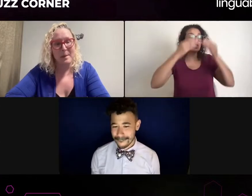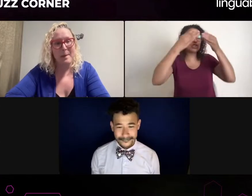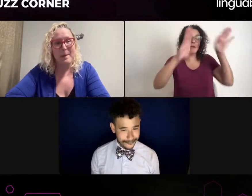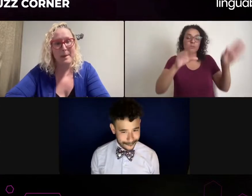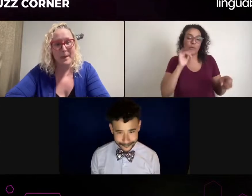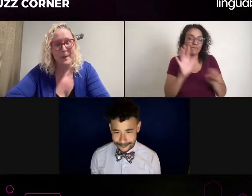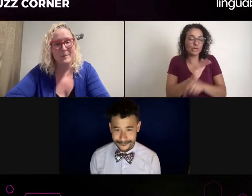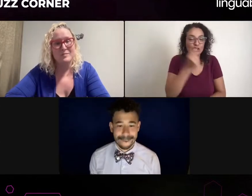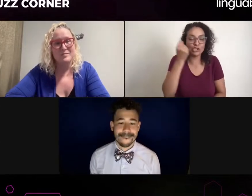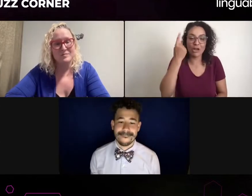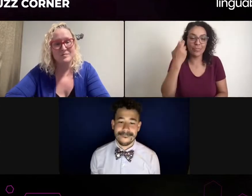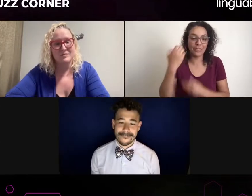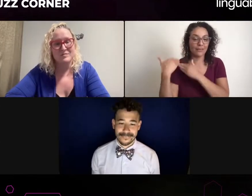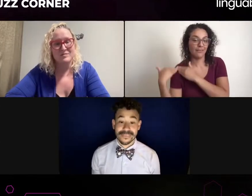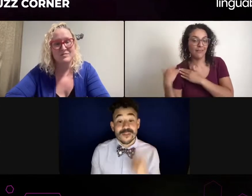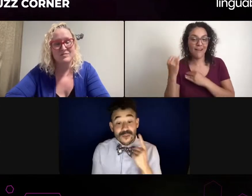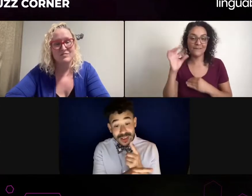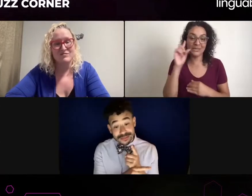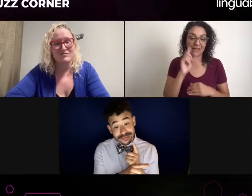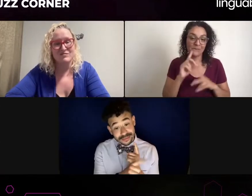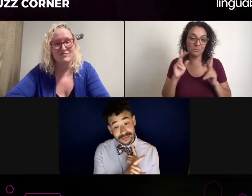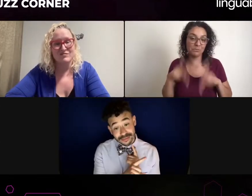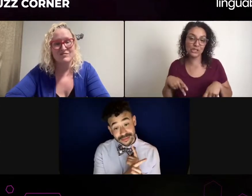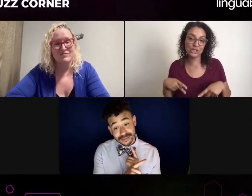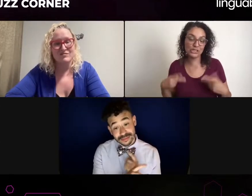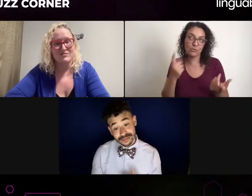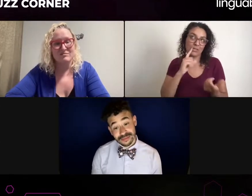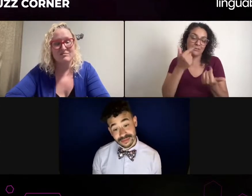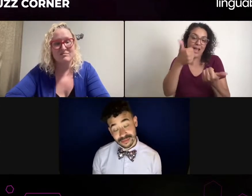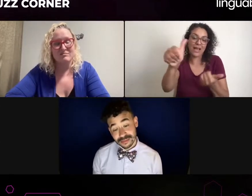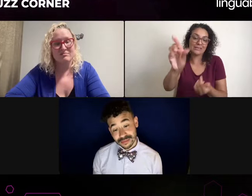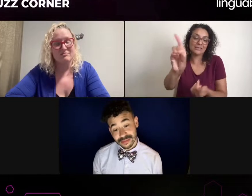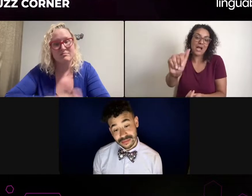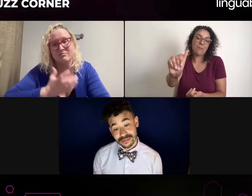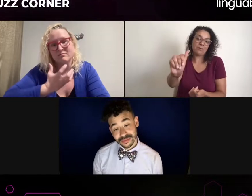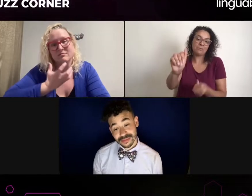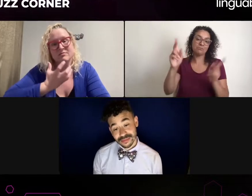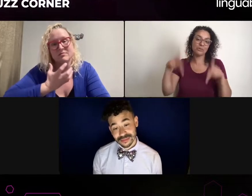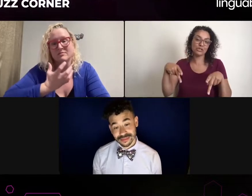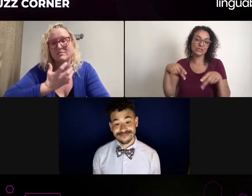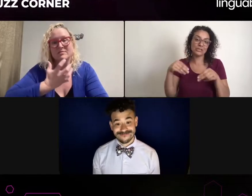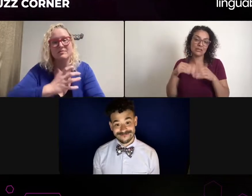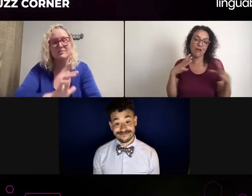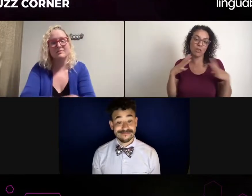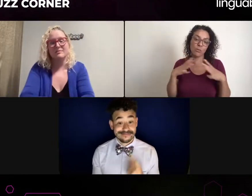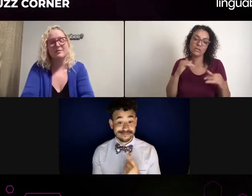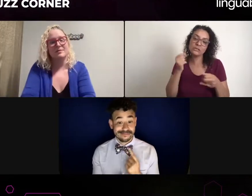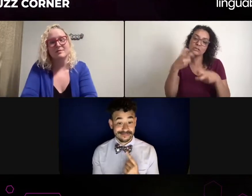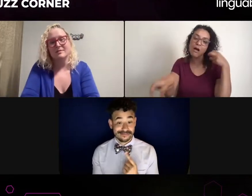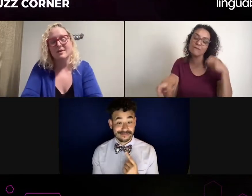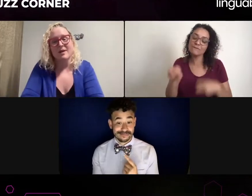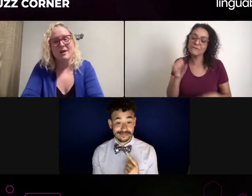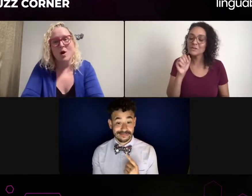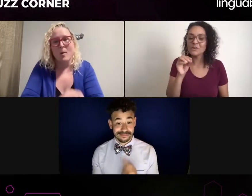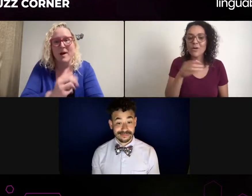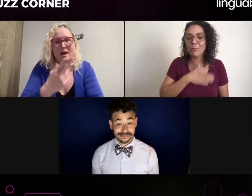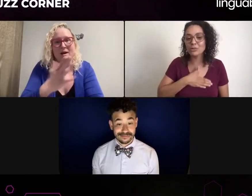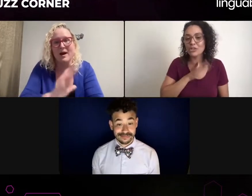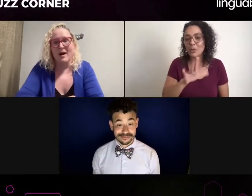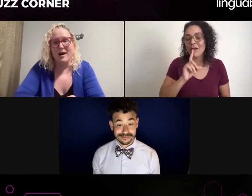the onus is a little bit on me because now I have to explain a lot more because that's another part of the DSL role,